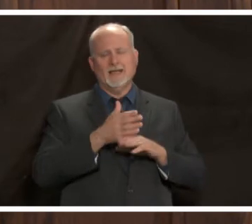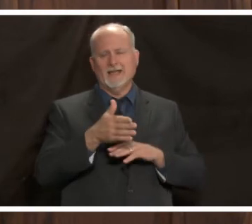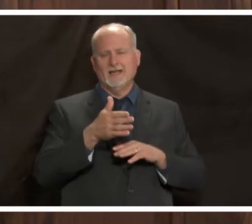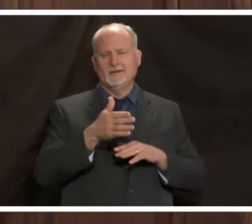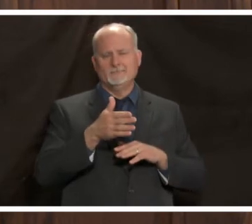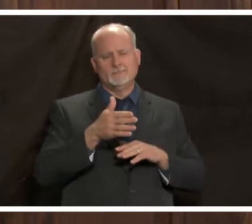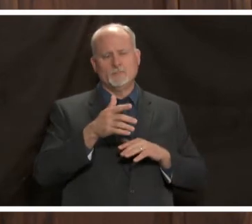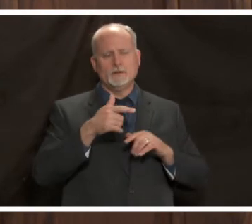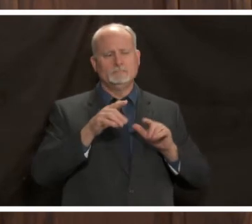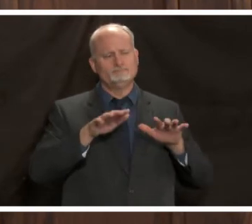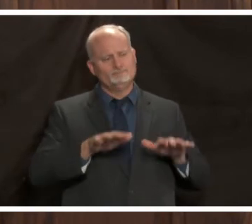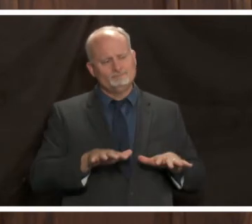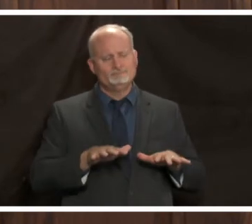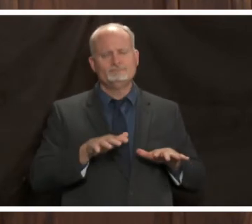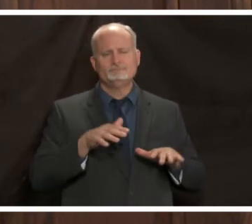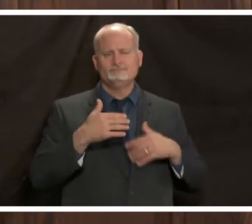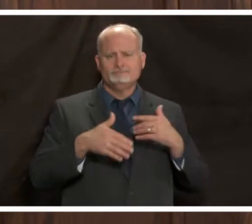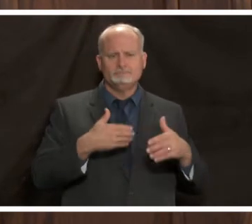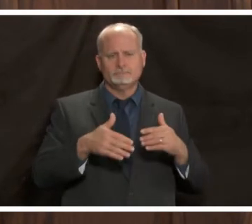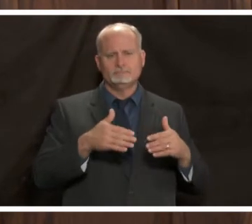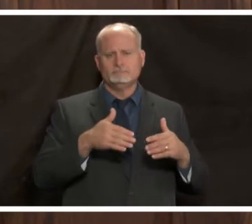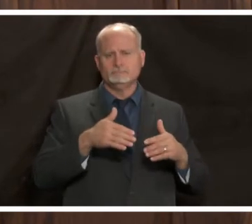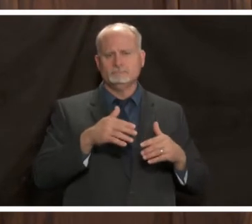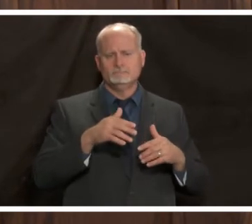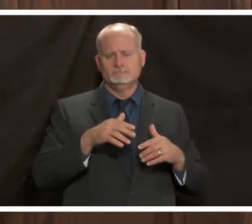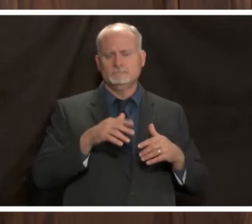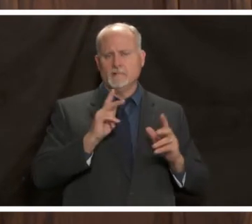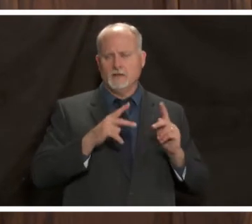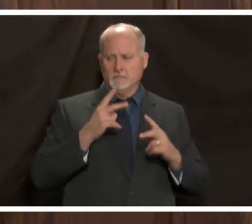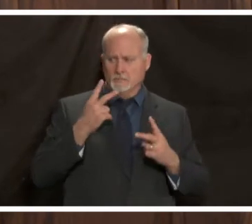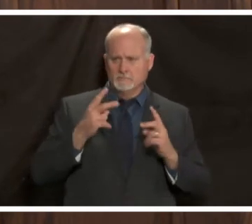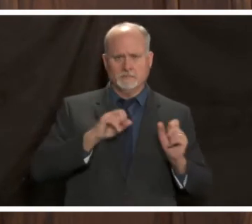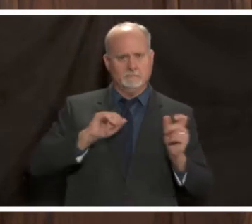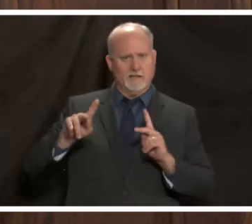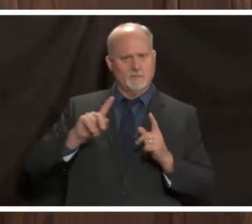become more comfortable with the virus and people began to seek care so we did see a little bit of a